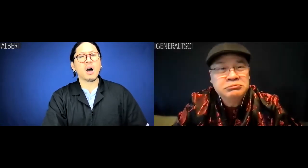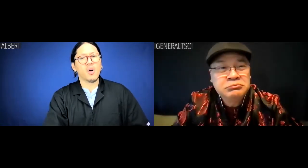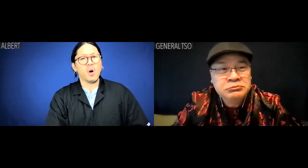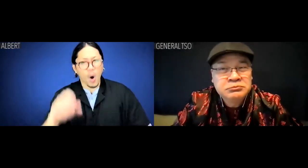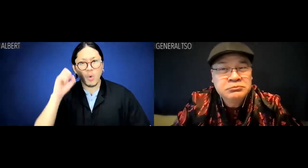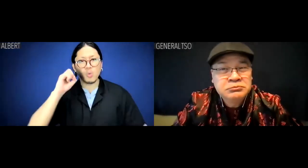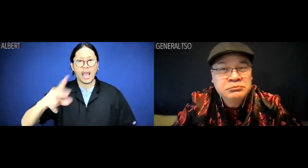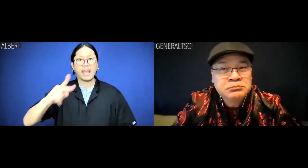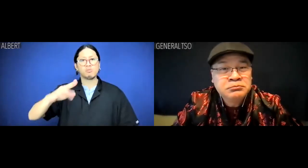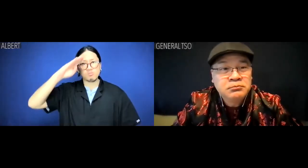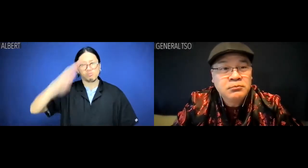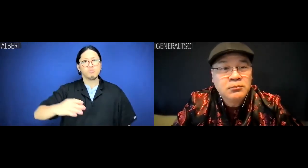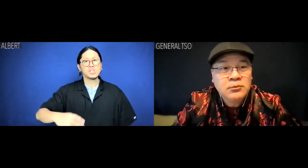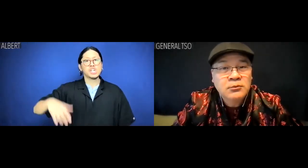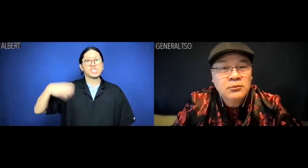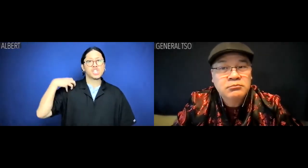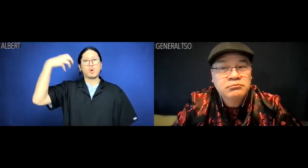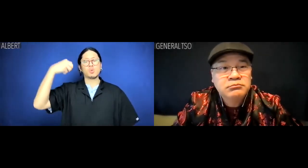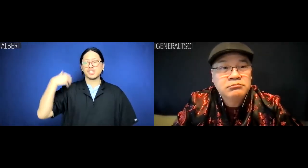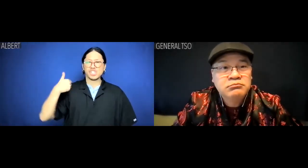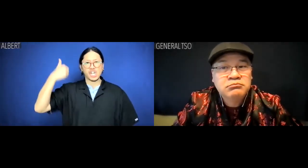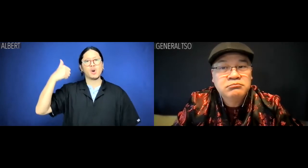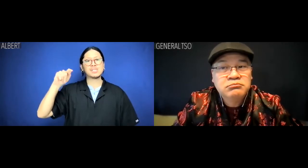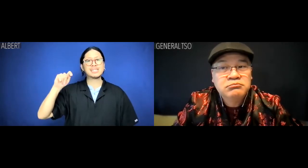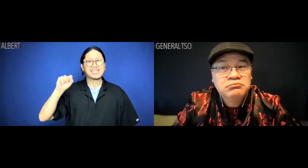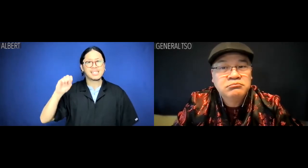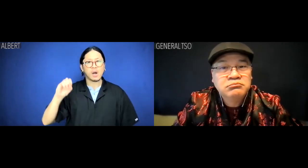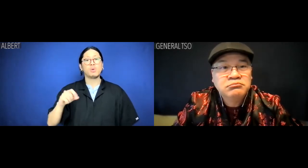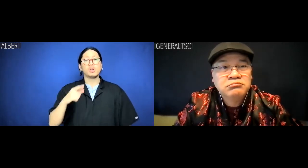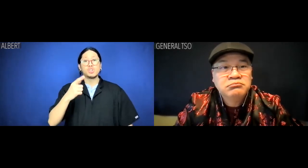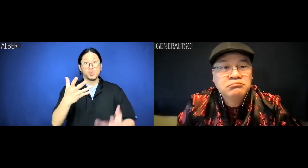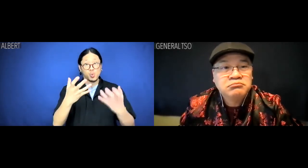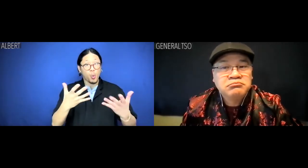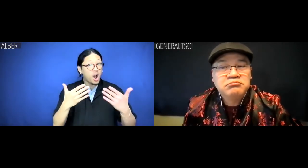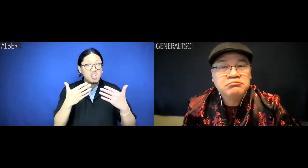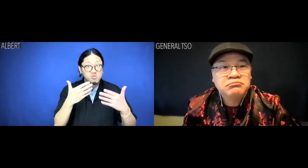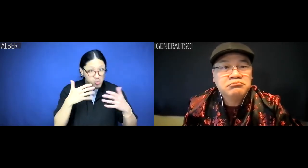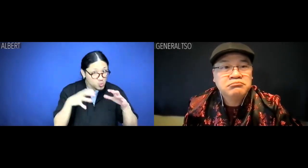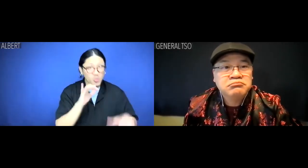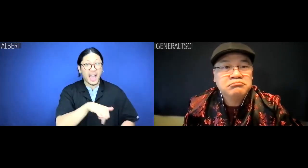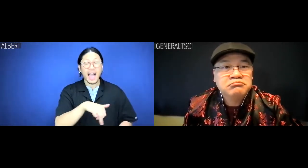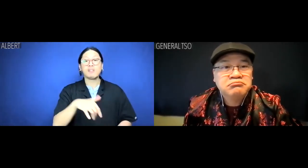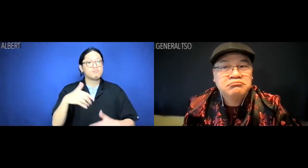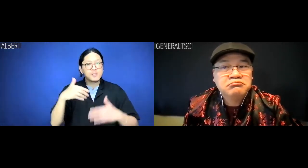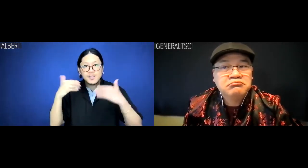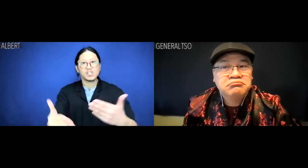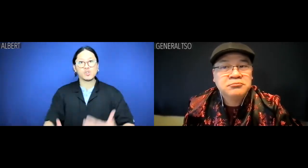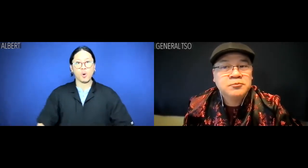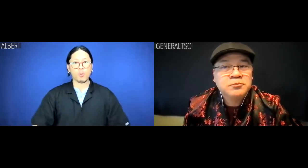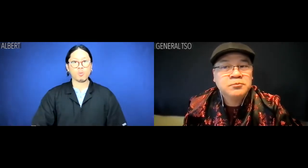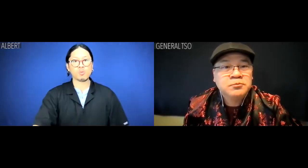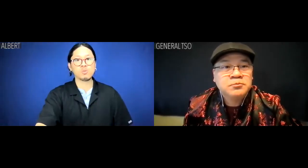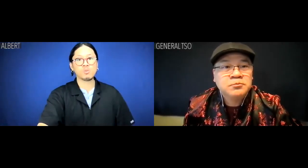Albert: OK, General. So you wanna do this? Let's do this.